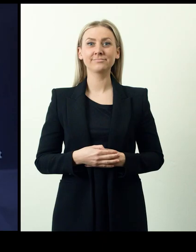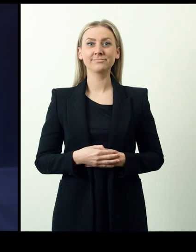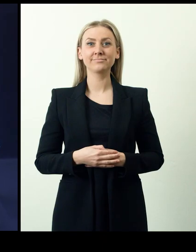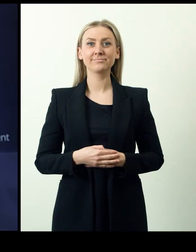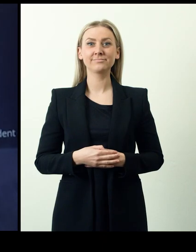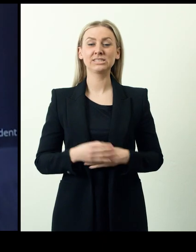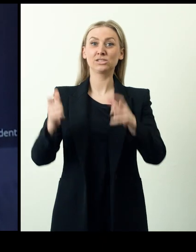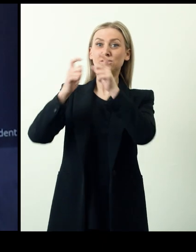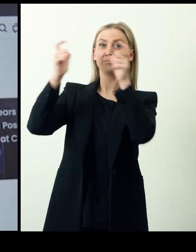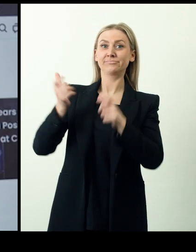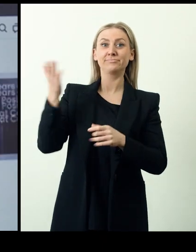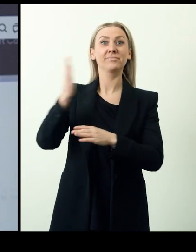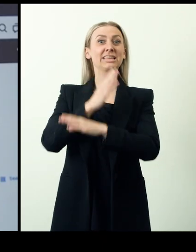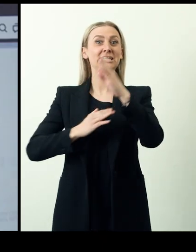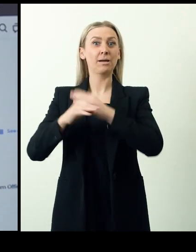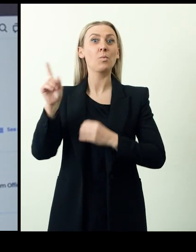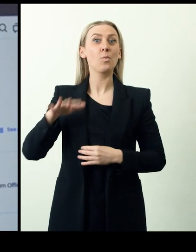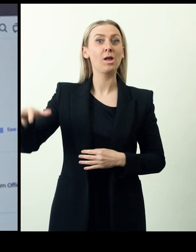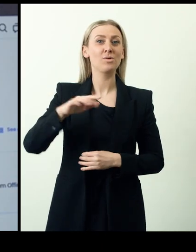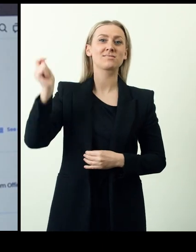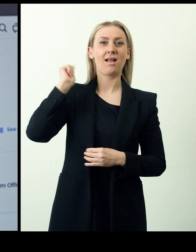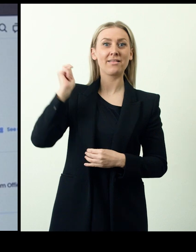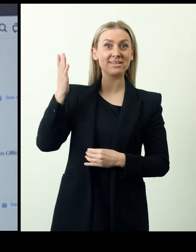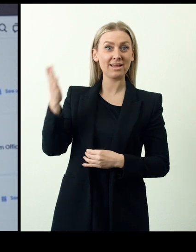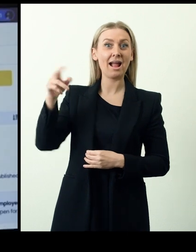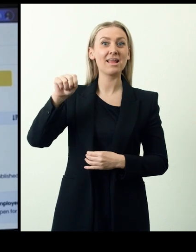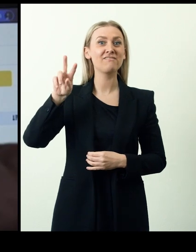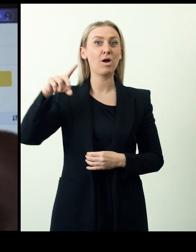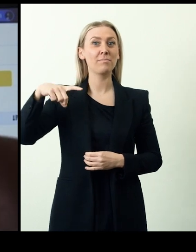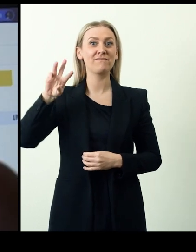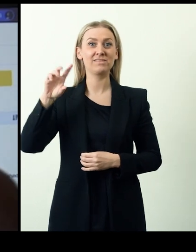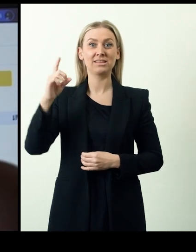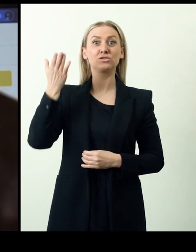In 2020, together with mobile operator Safaricom, the National Development Fund for Persons